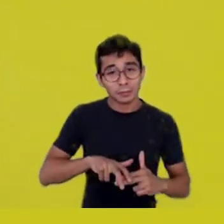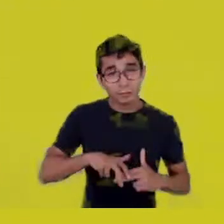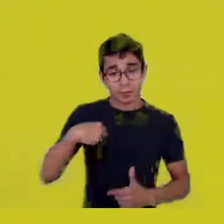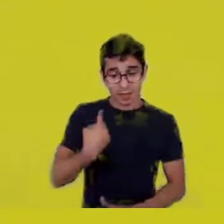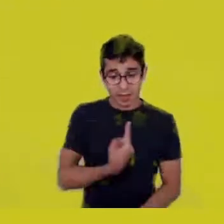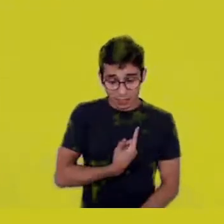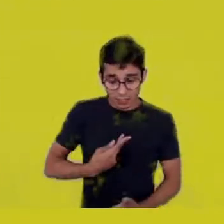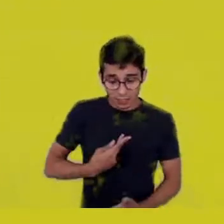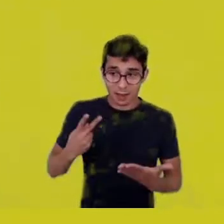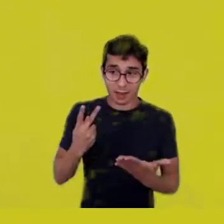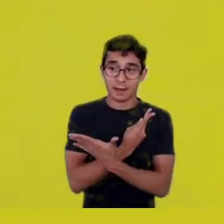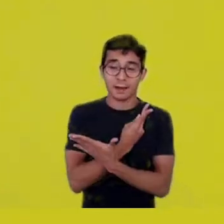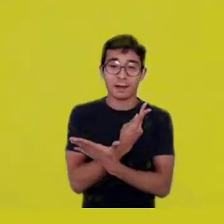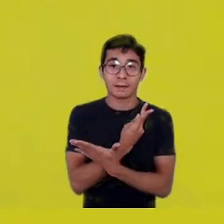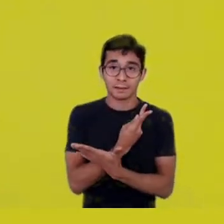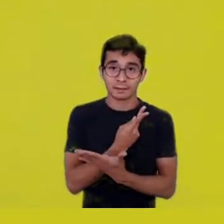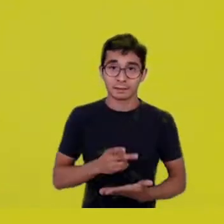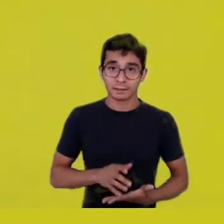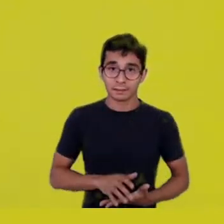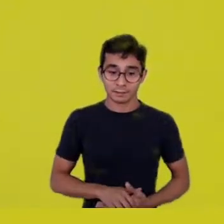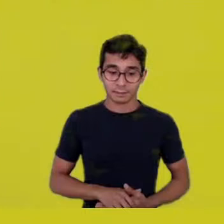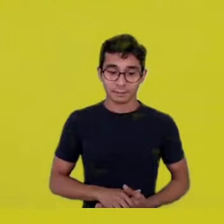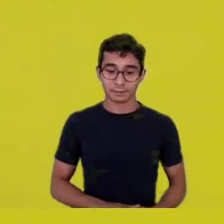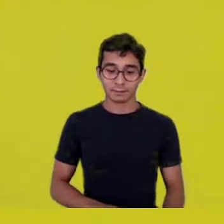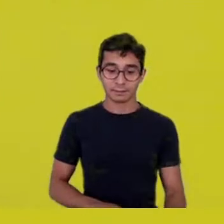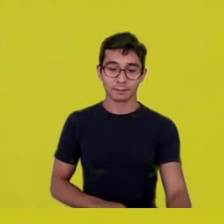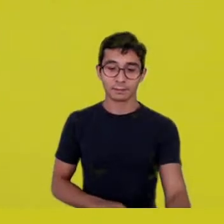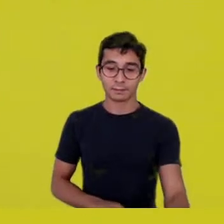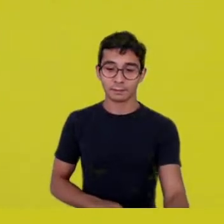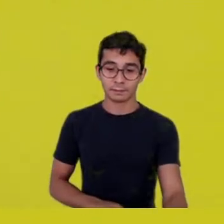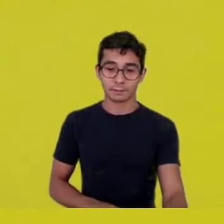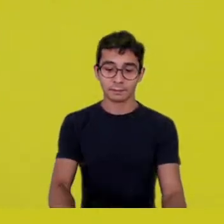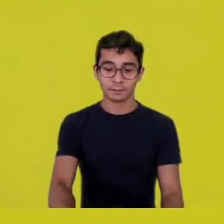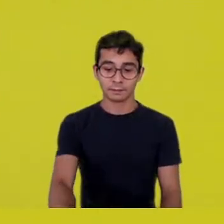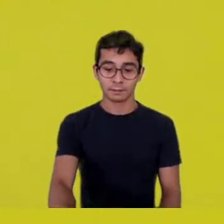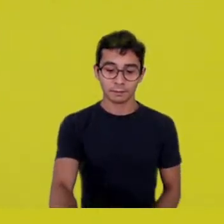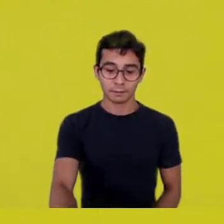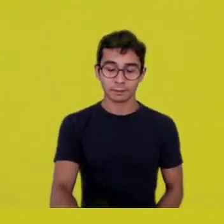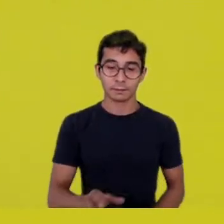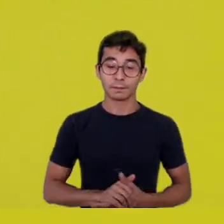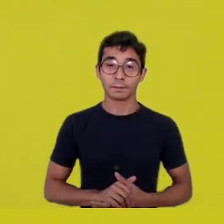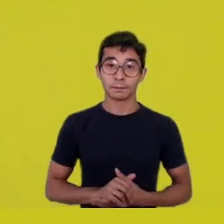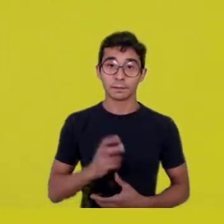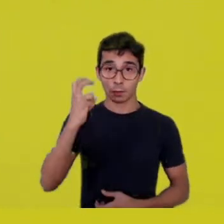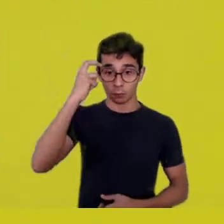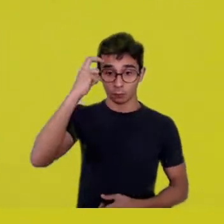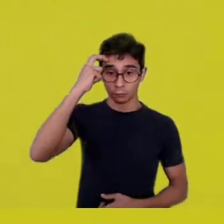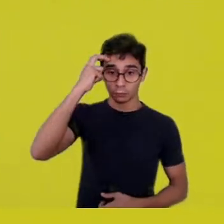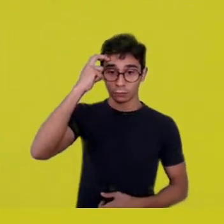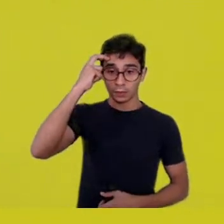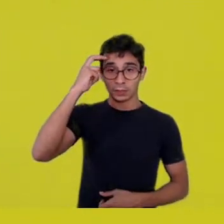and such an abstract place. Culture has turned into nothing, from too much abstraction